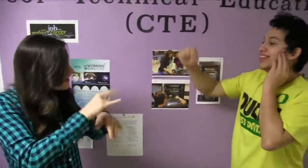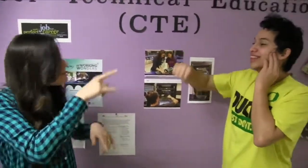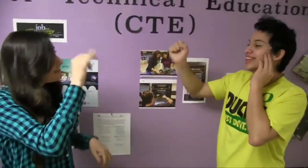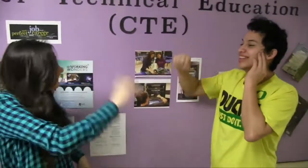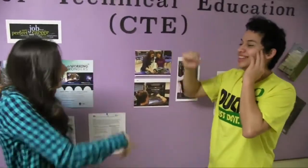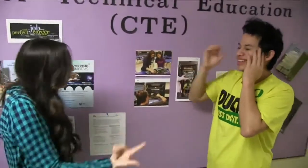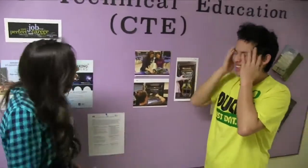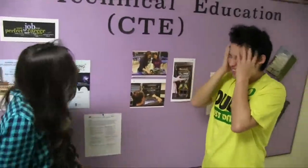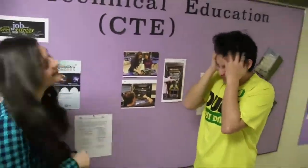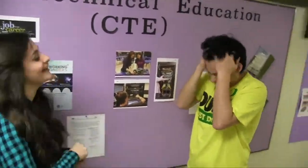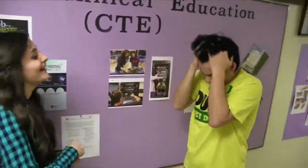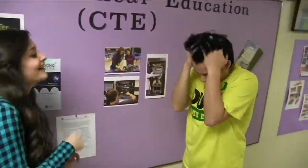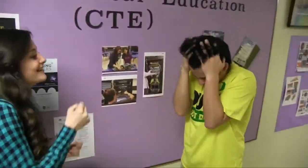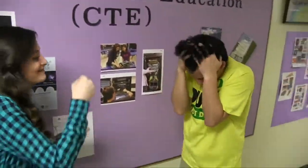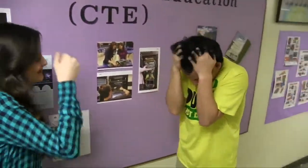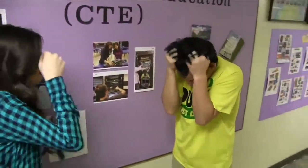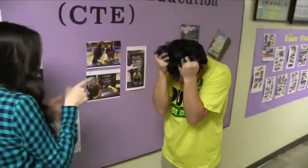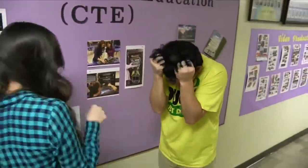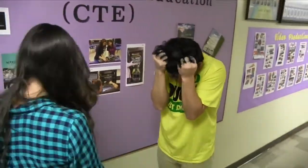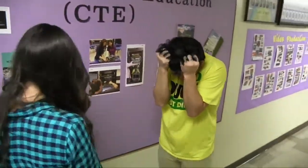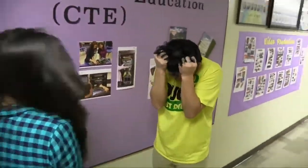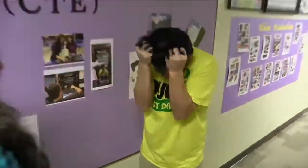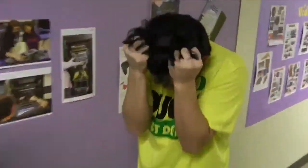Okay, so first we have team "Jane" and then we have ... what is your team name?